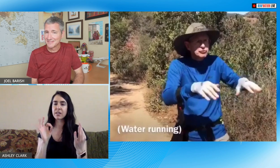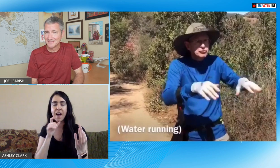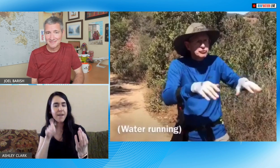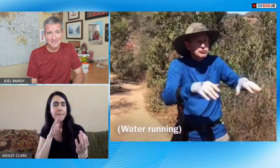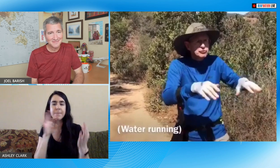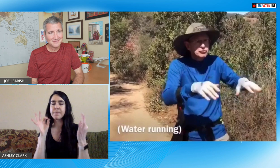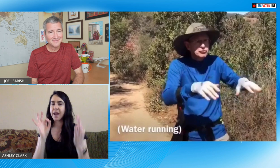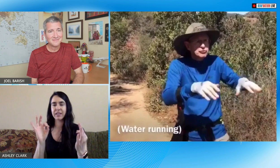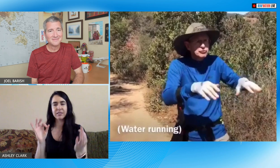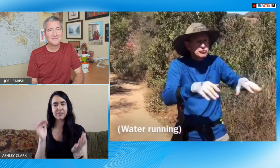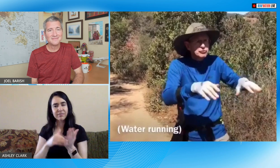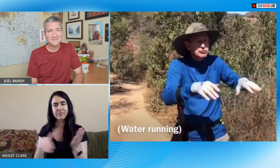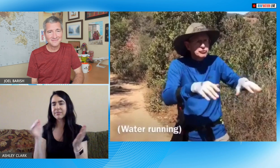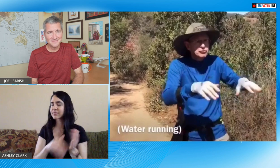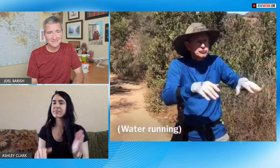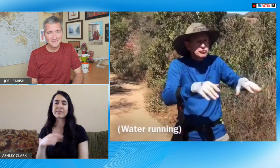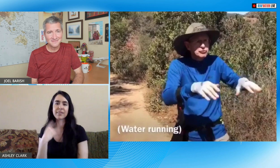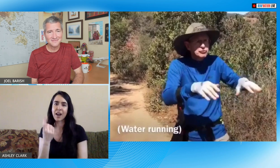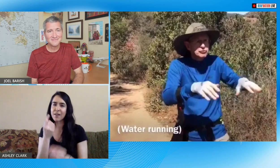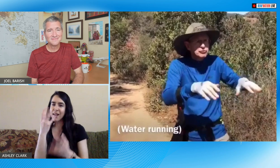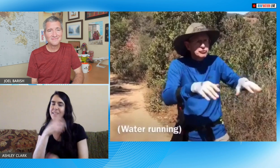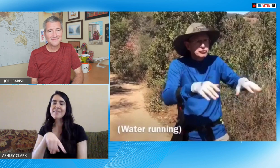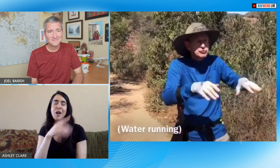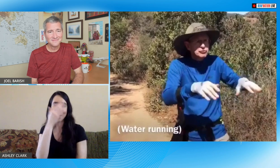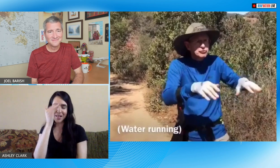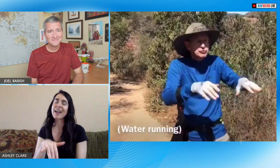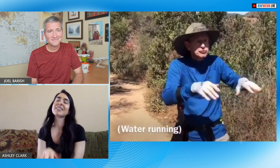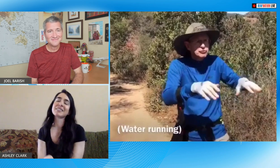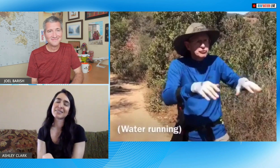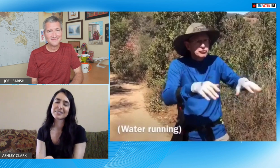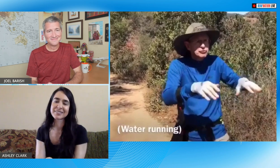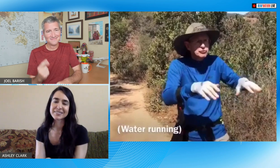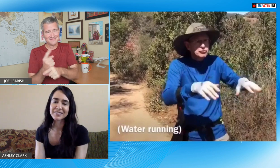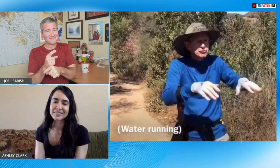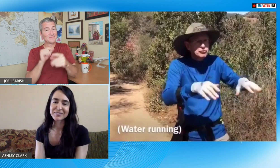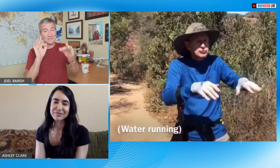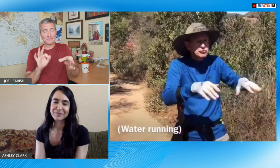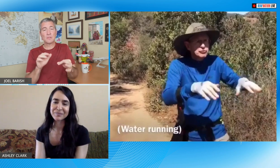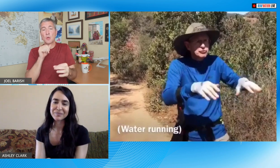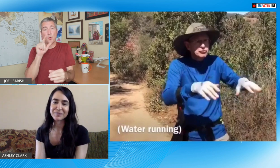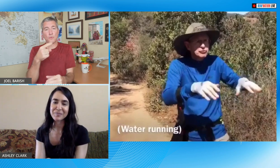again to people who follow me don't expect perfection just do your best and